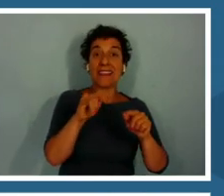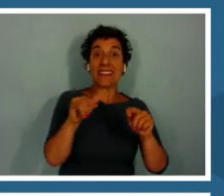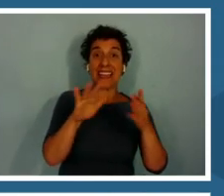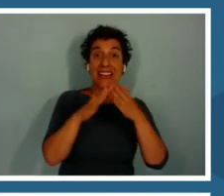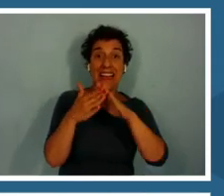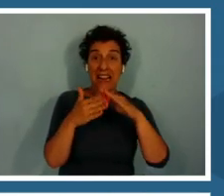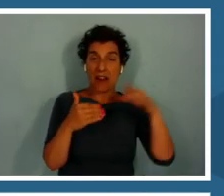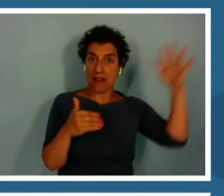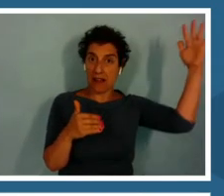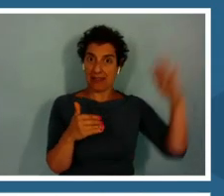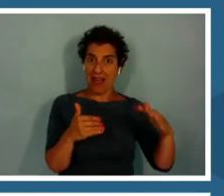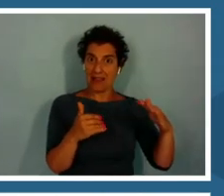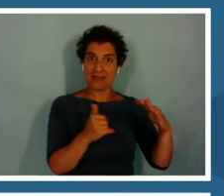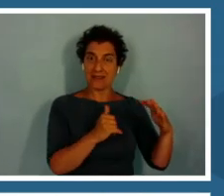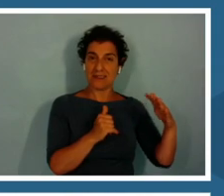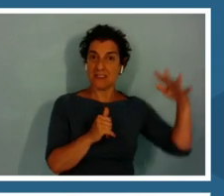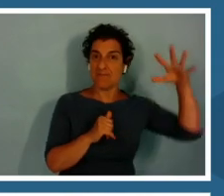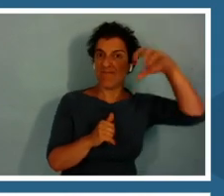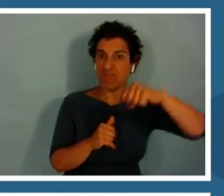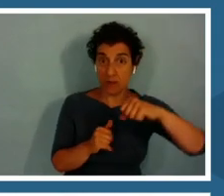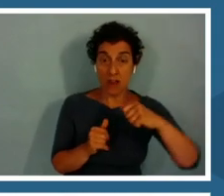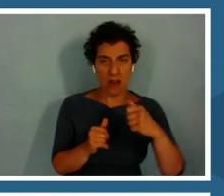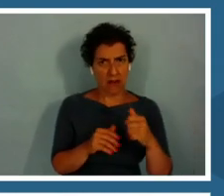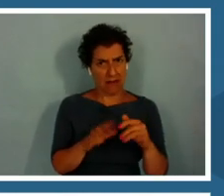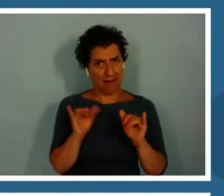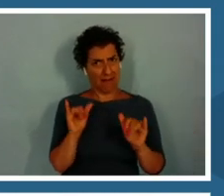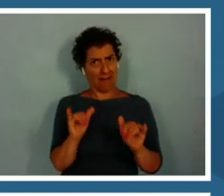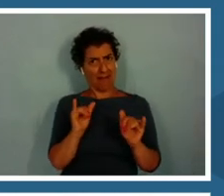To me it sounds like the most interesting Hallmark movie ever.